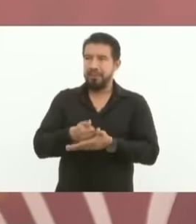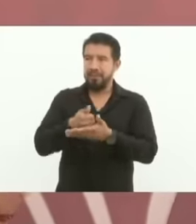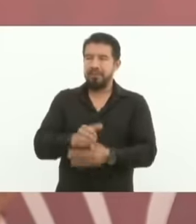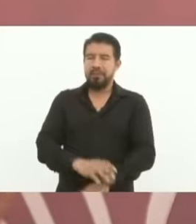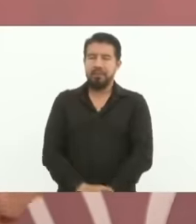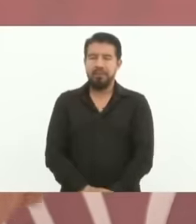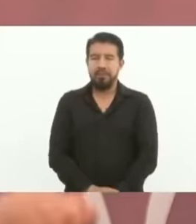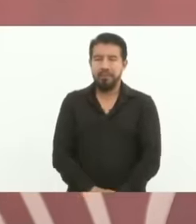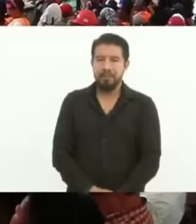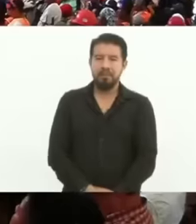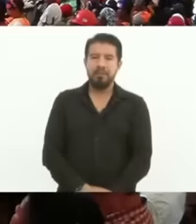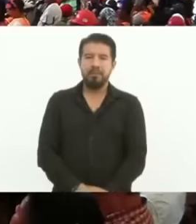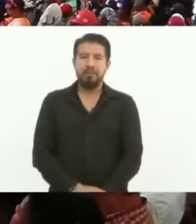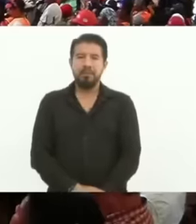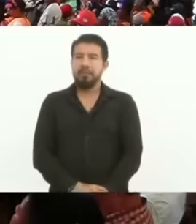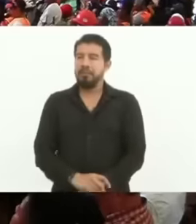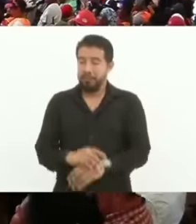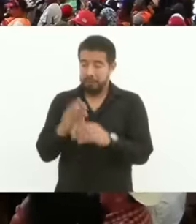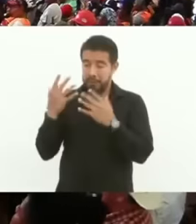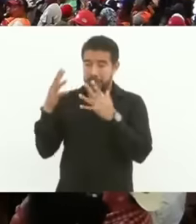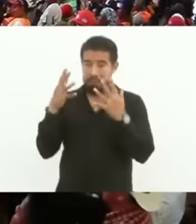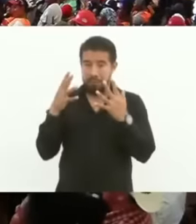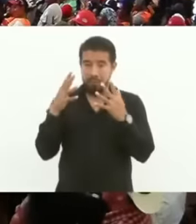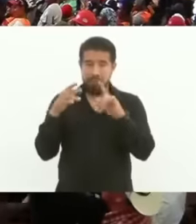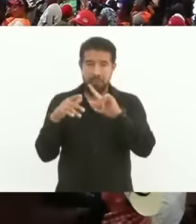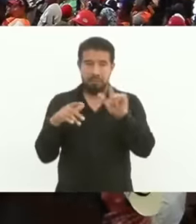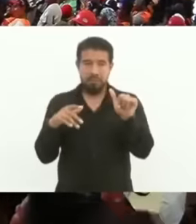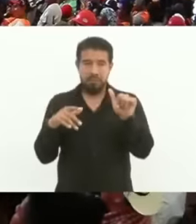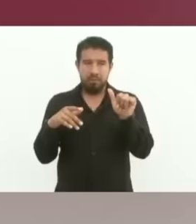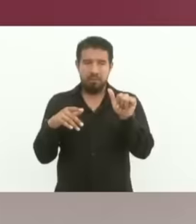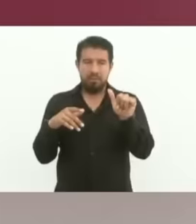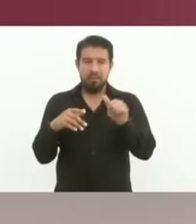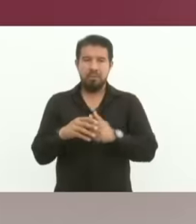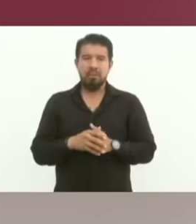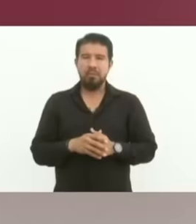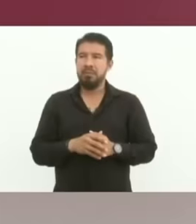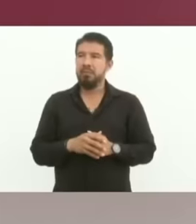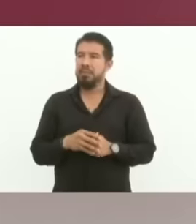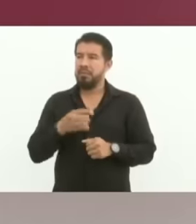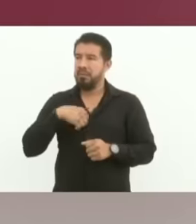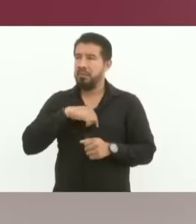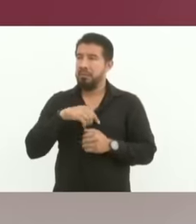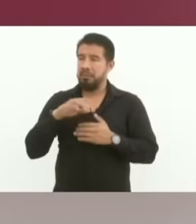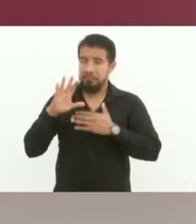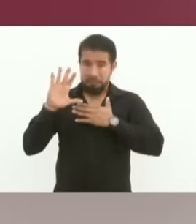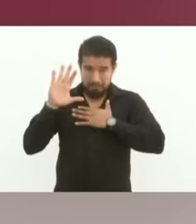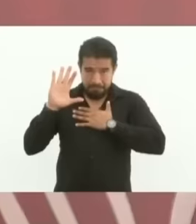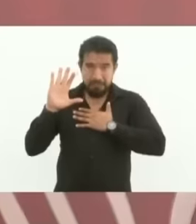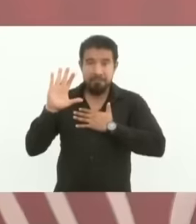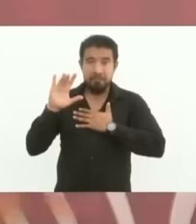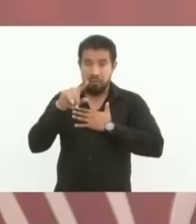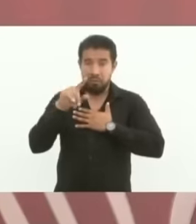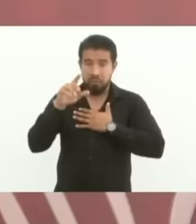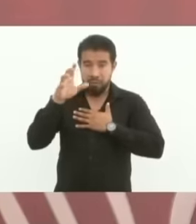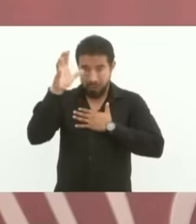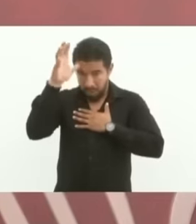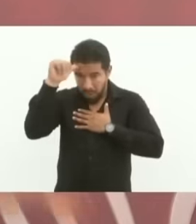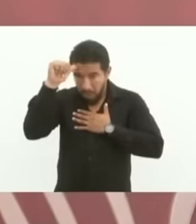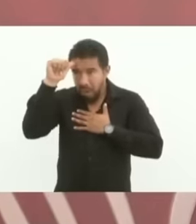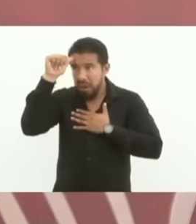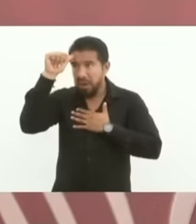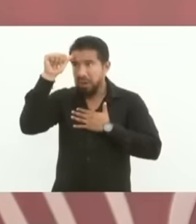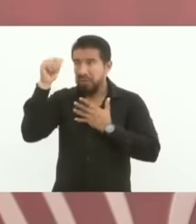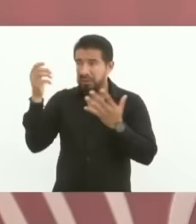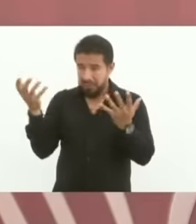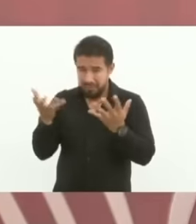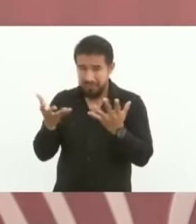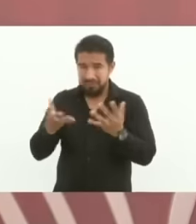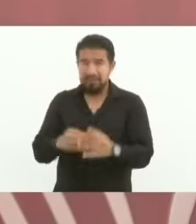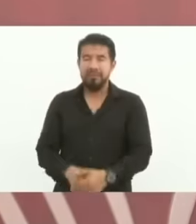and after the applause This yes we commit ourselves yes another applause